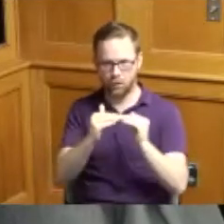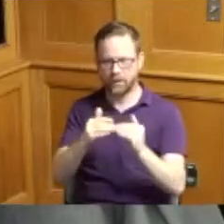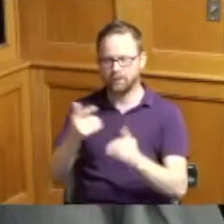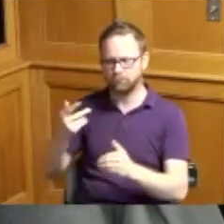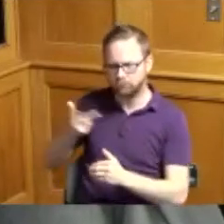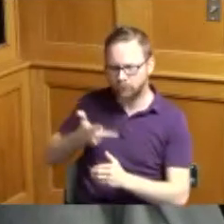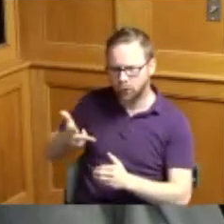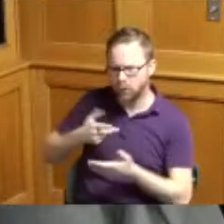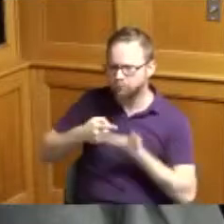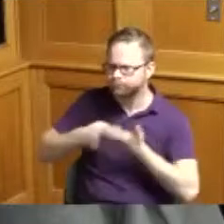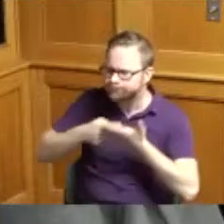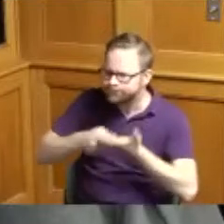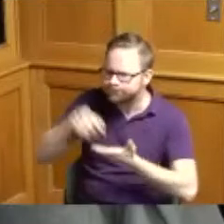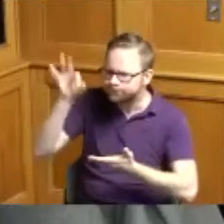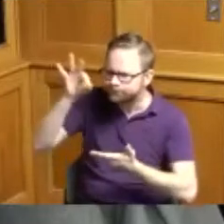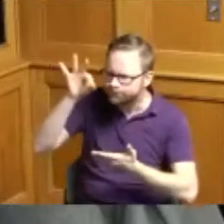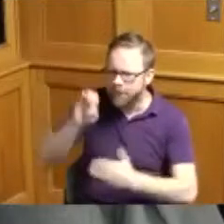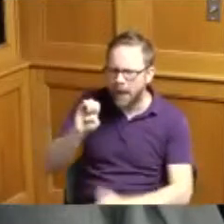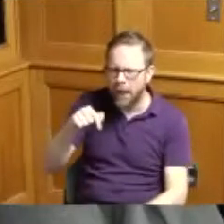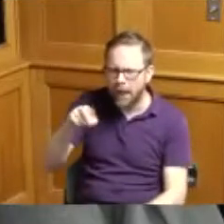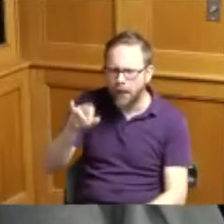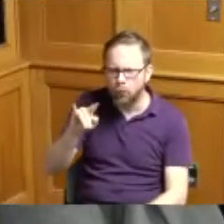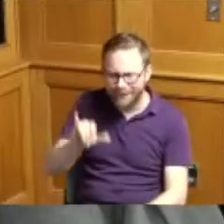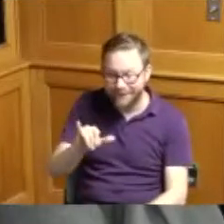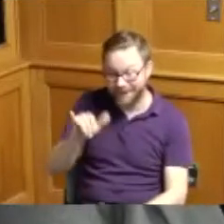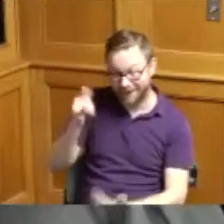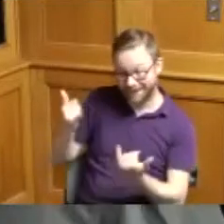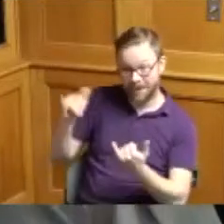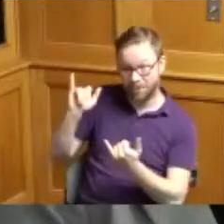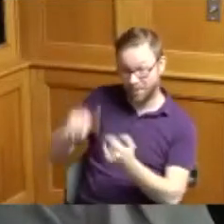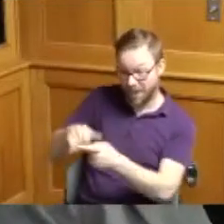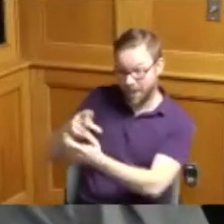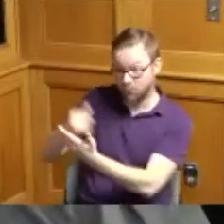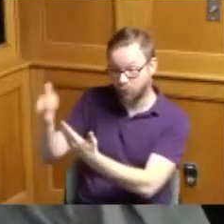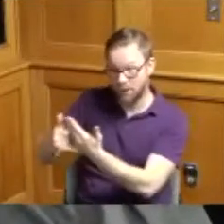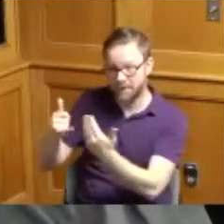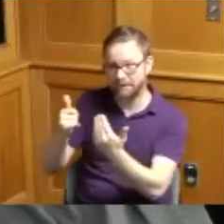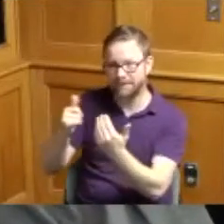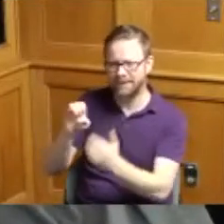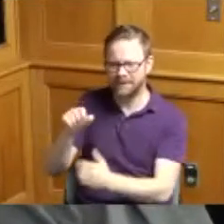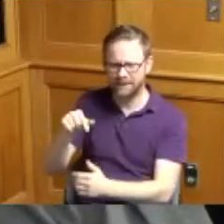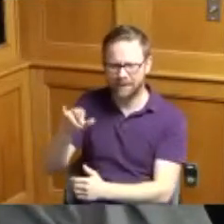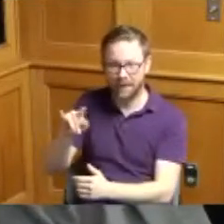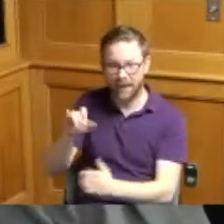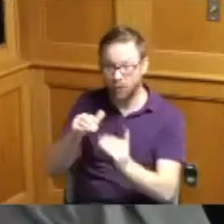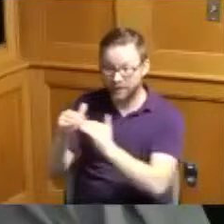and now we have a project that is equity there are no black owned businesses on the Ohio Banks